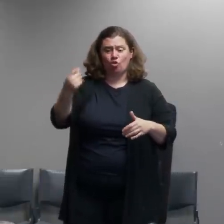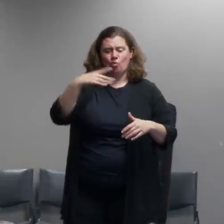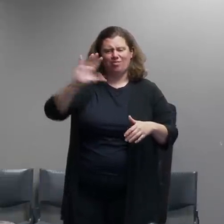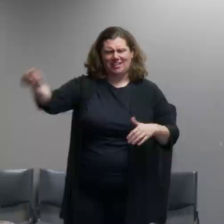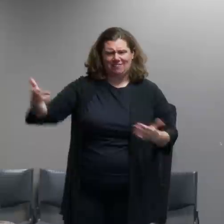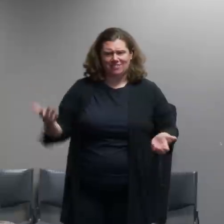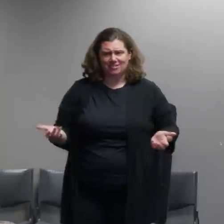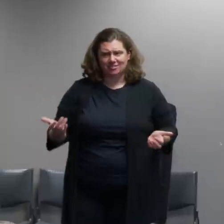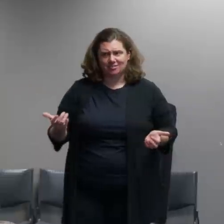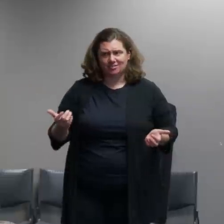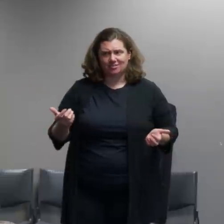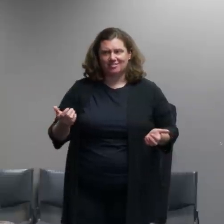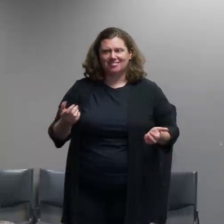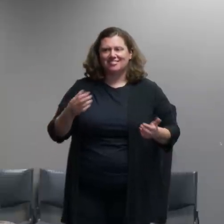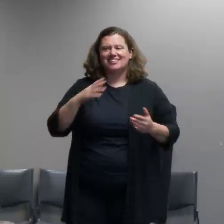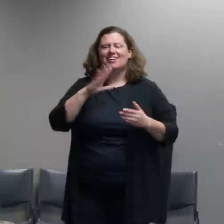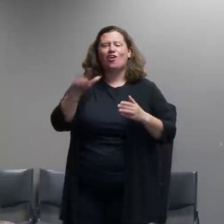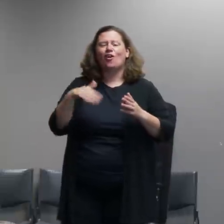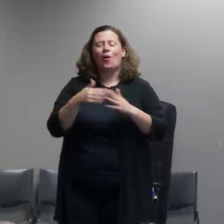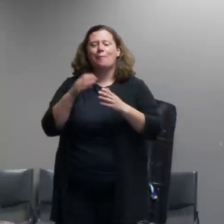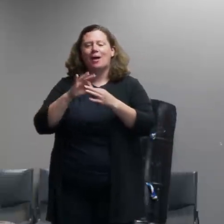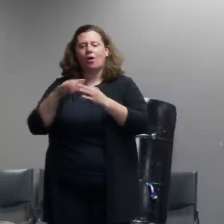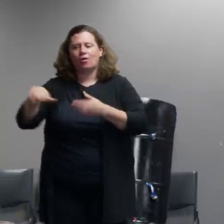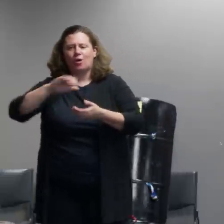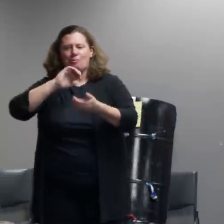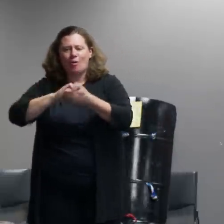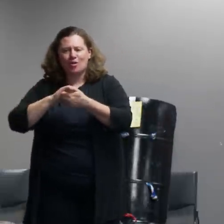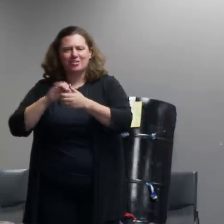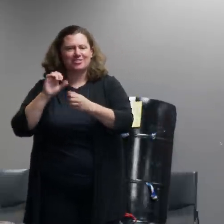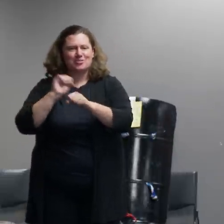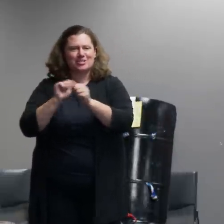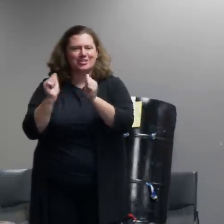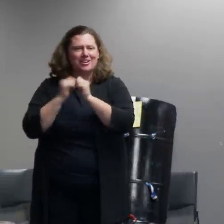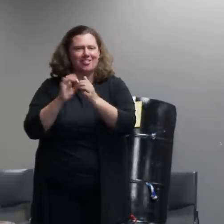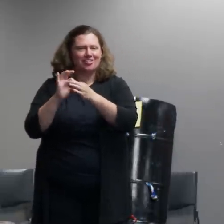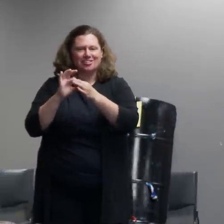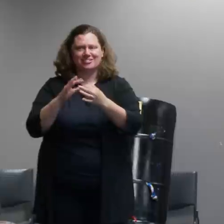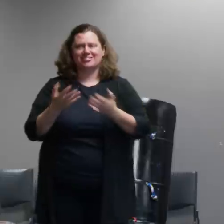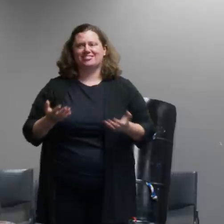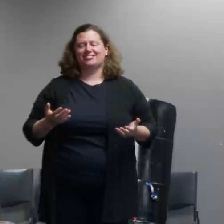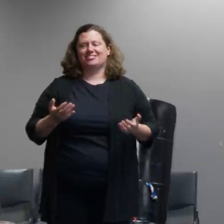of us cooperating with each other to be able to have people go out